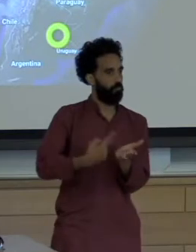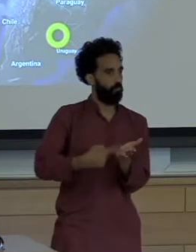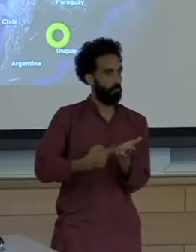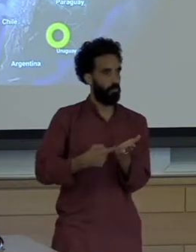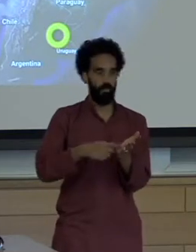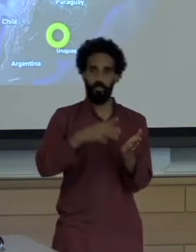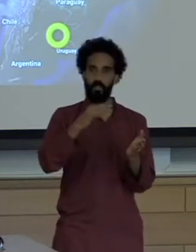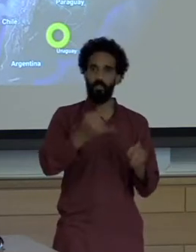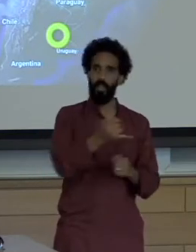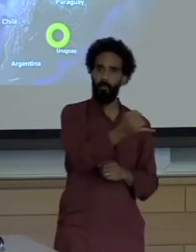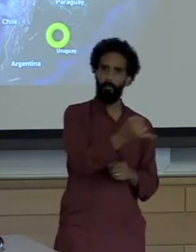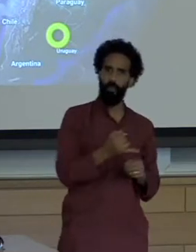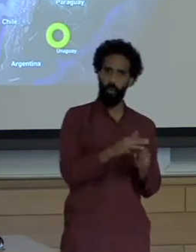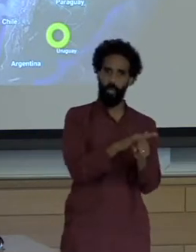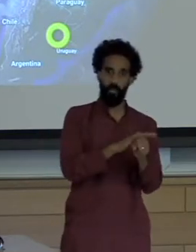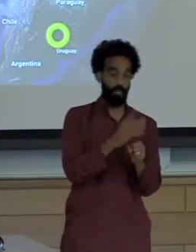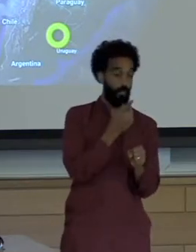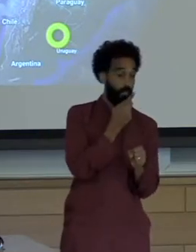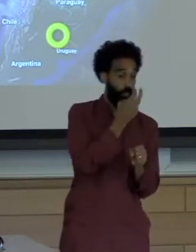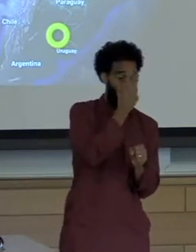region between the Dominican Republic and Haiti and